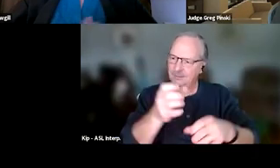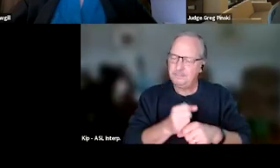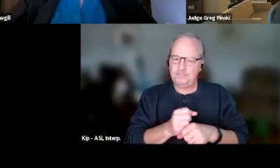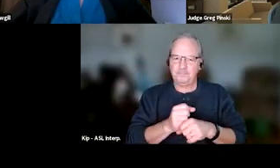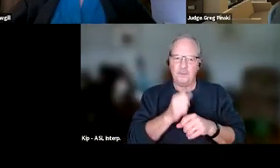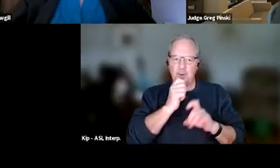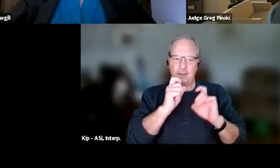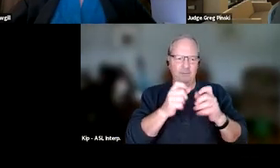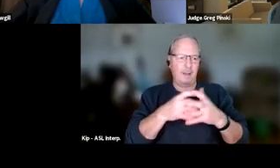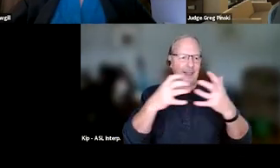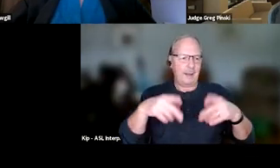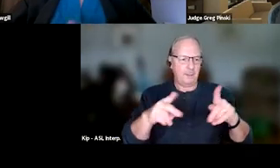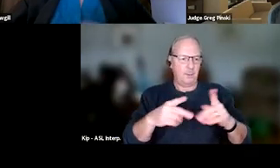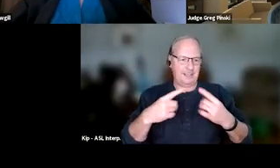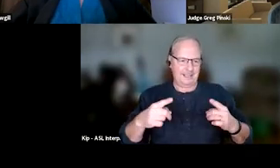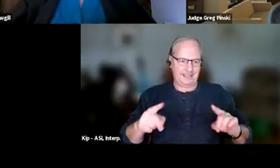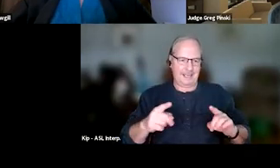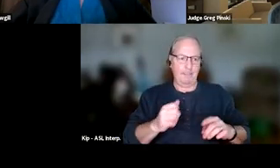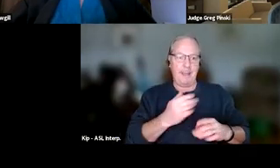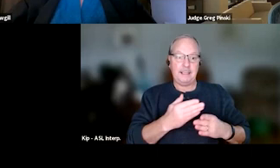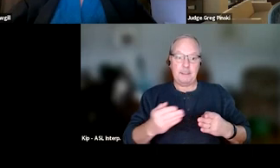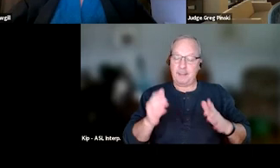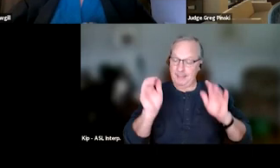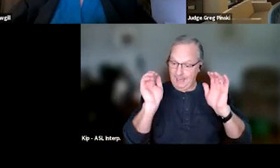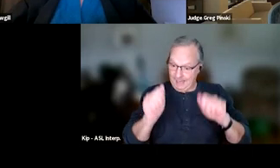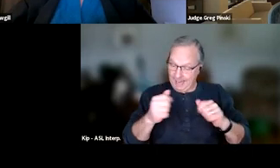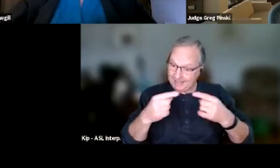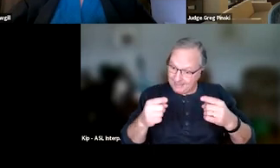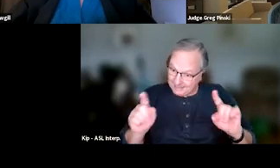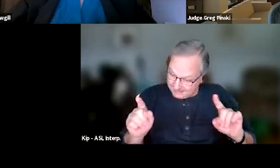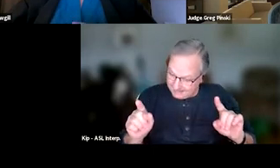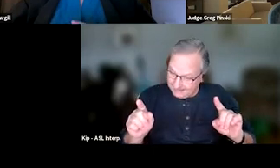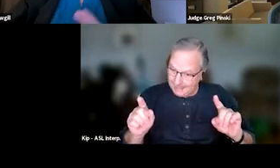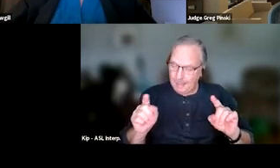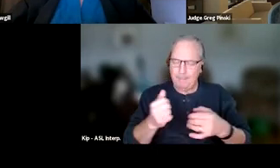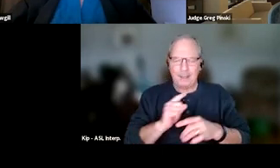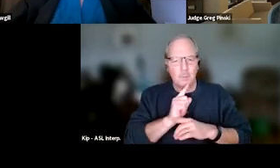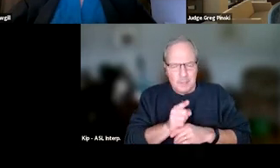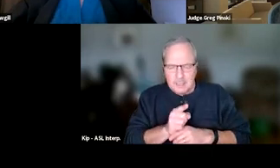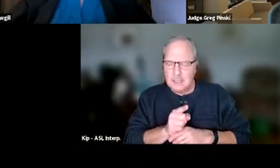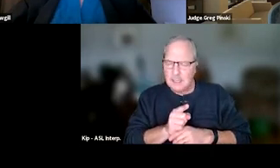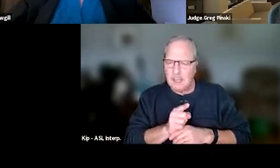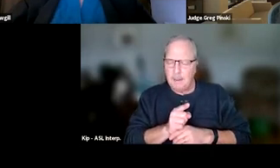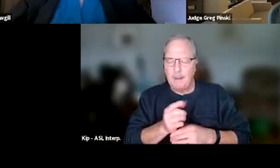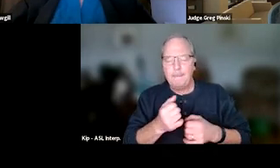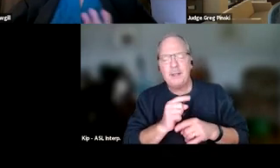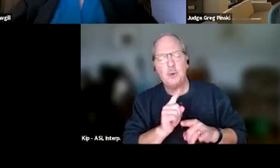for them to succeed at. So make something that they can succeed at. Make it realistic. Make sure that you ask them if,